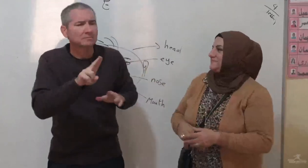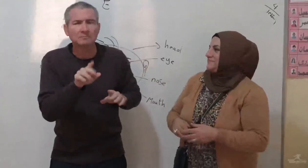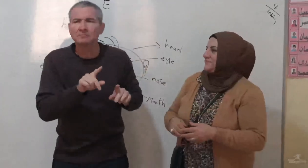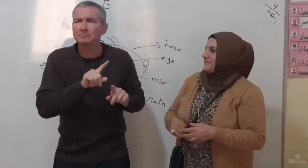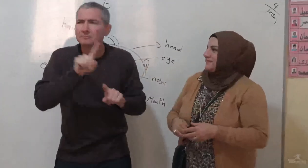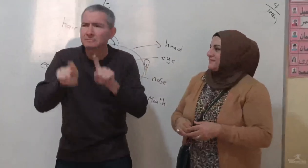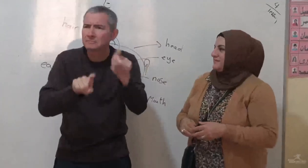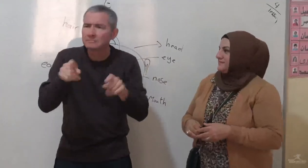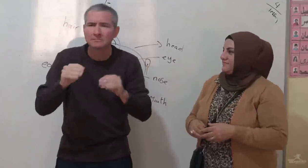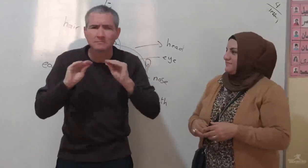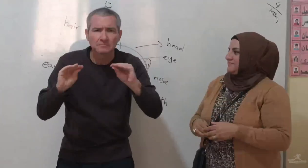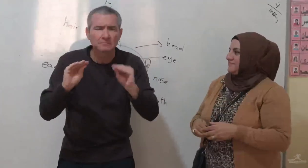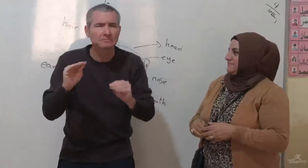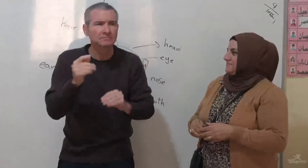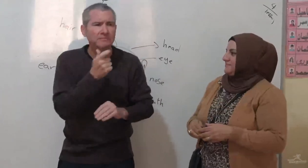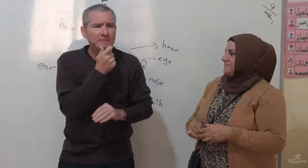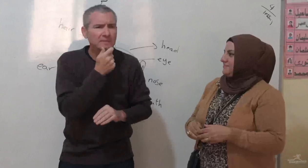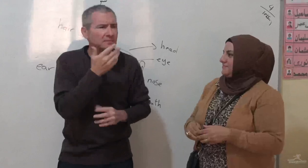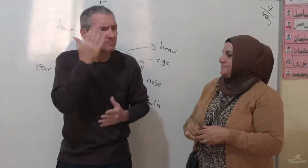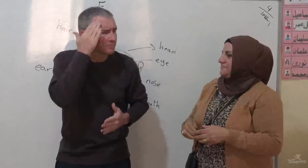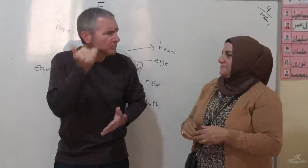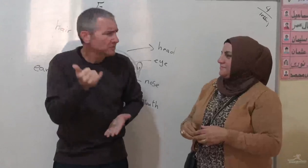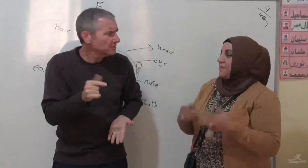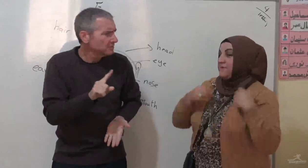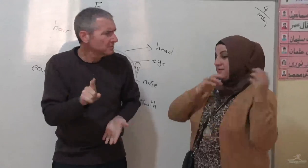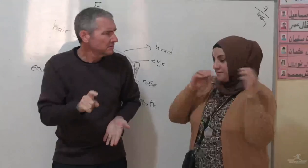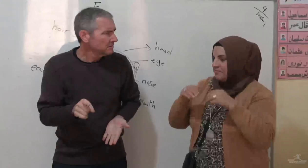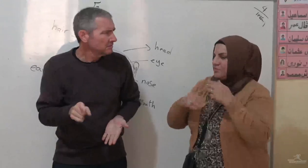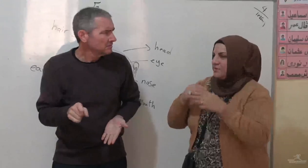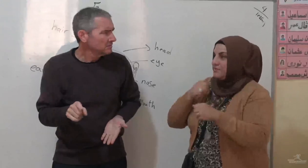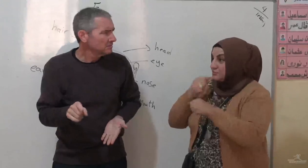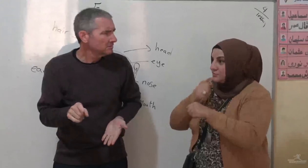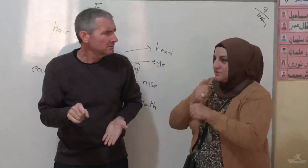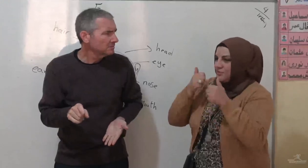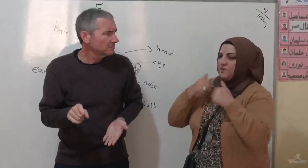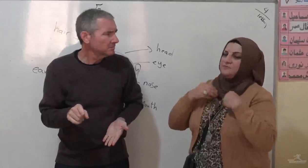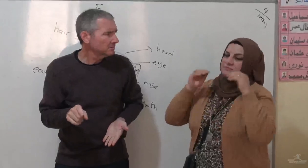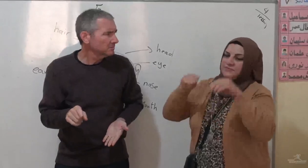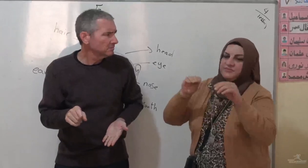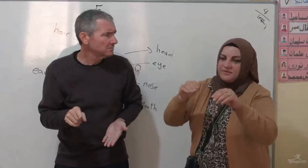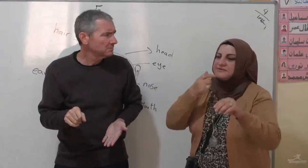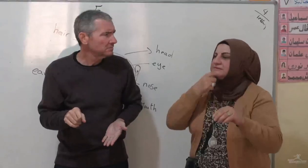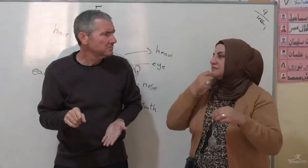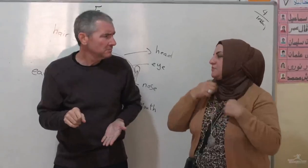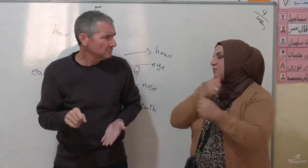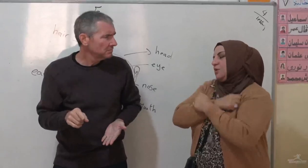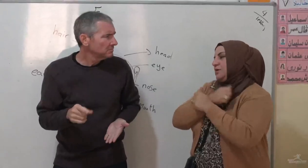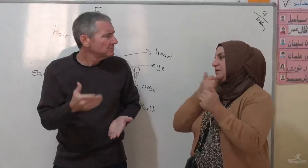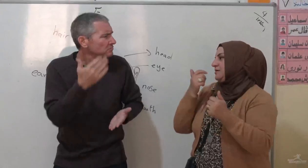Let me ask you a question. Why do you teach them English? When I moved here, I loved English.